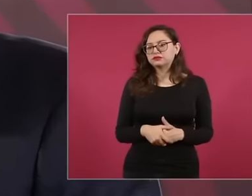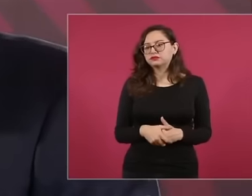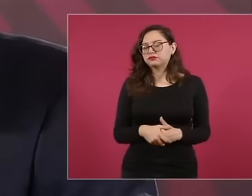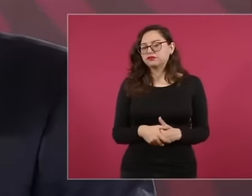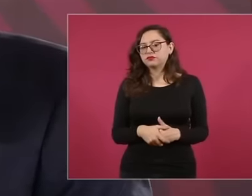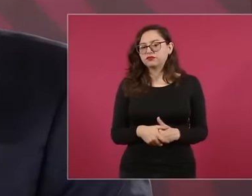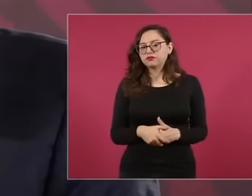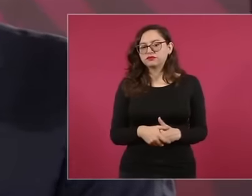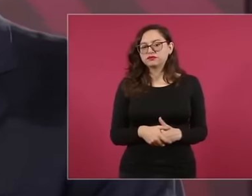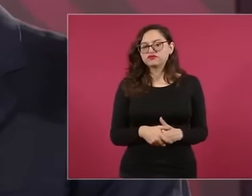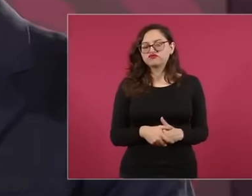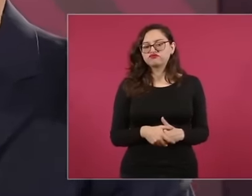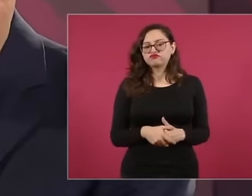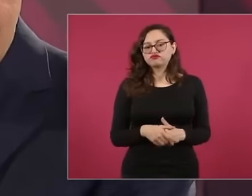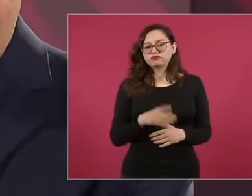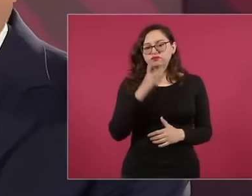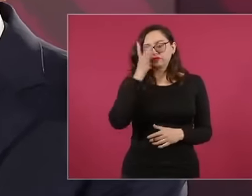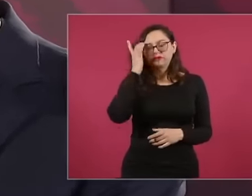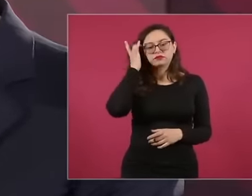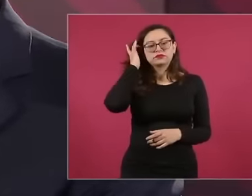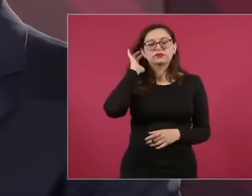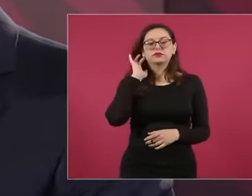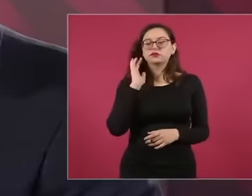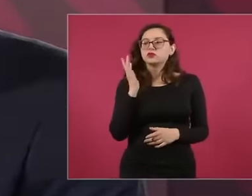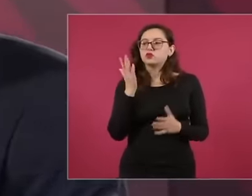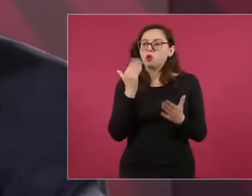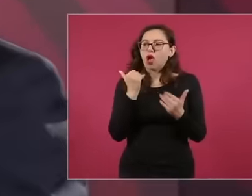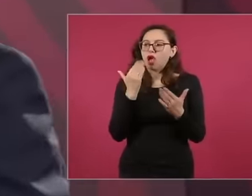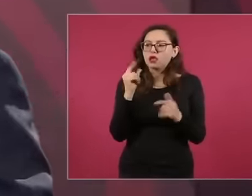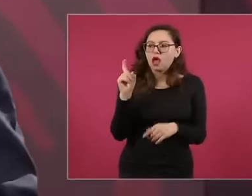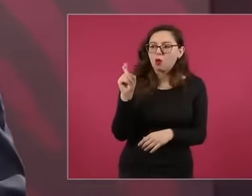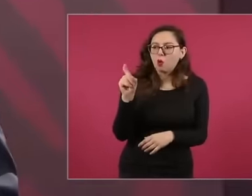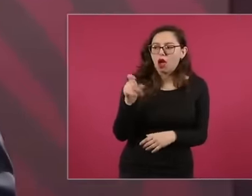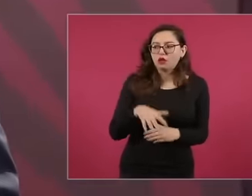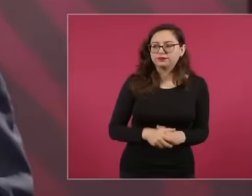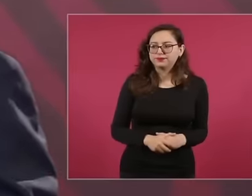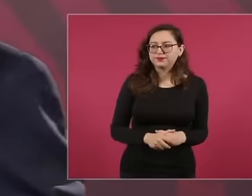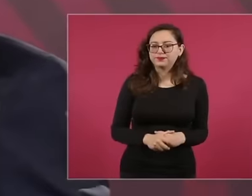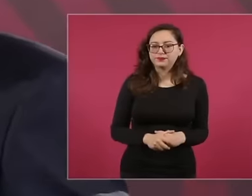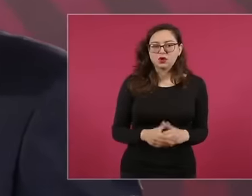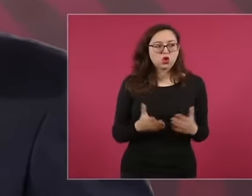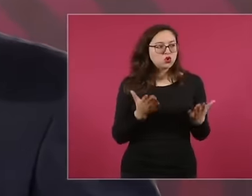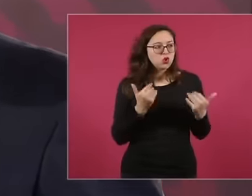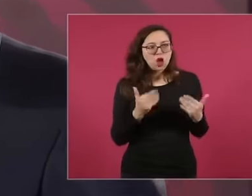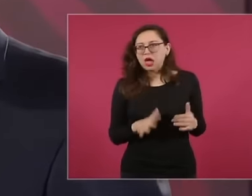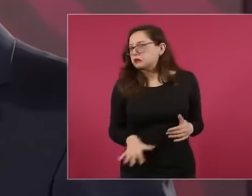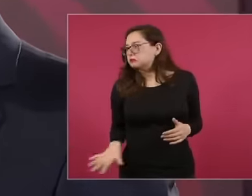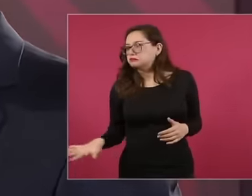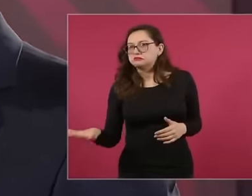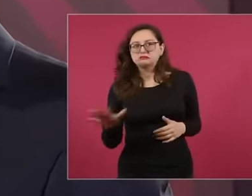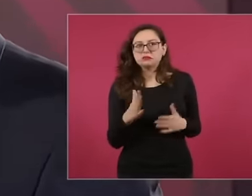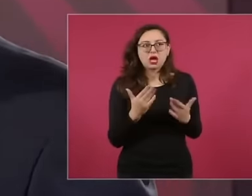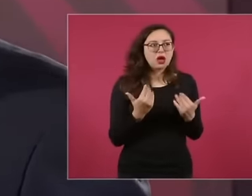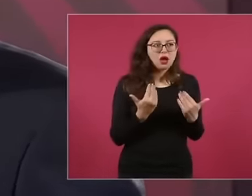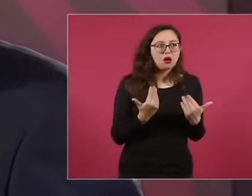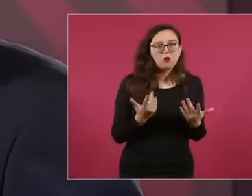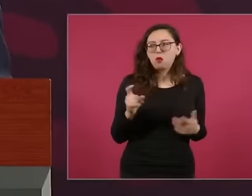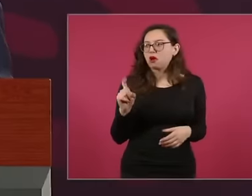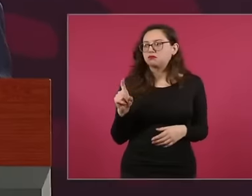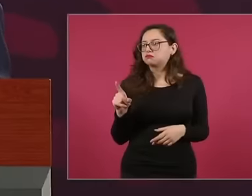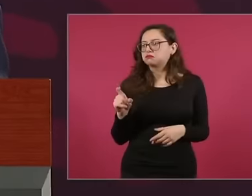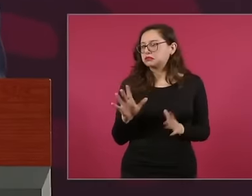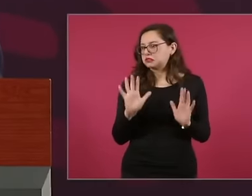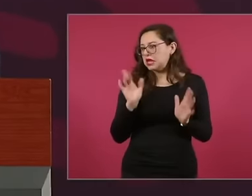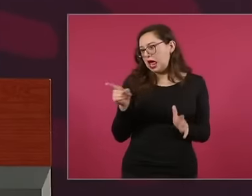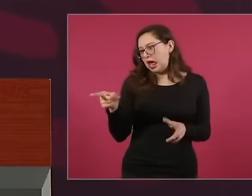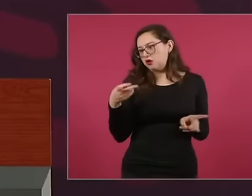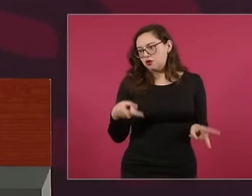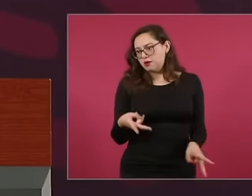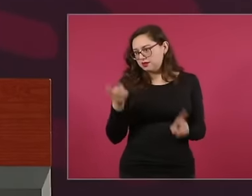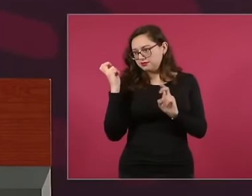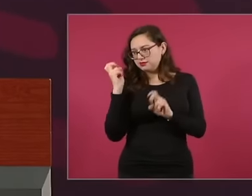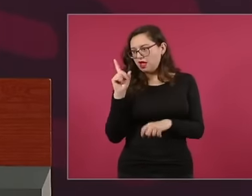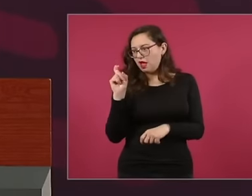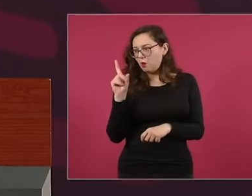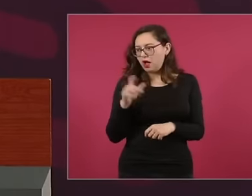there is no longer water for the fish and the